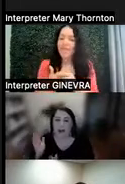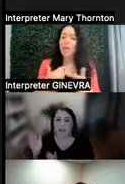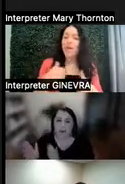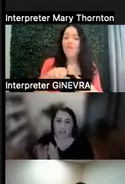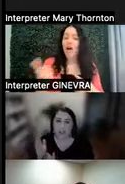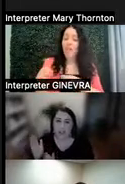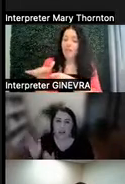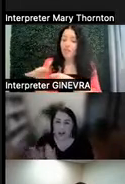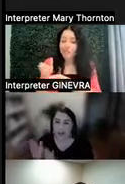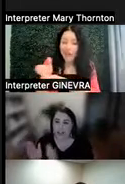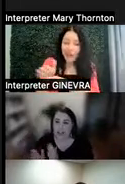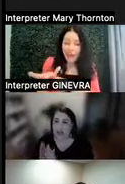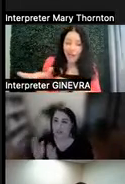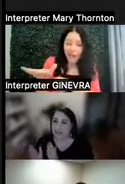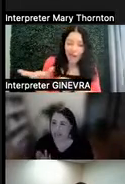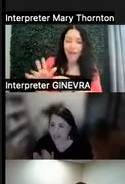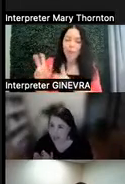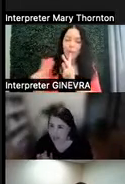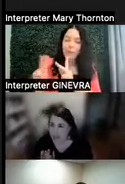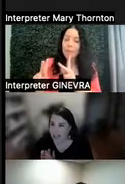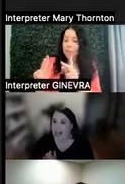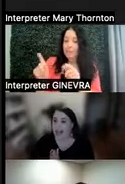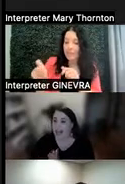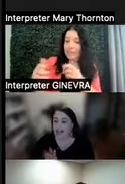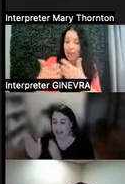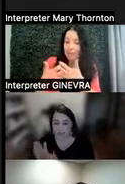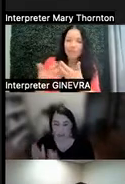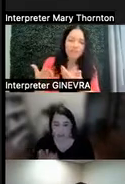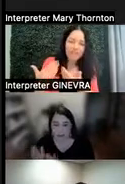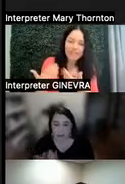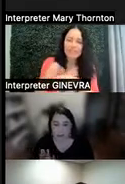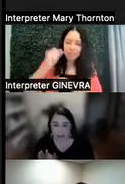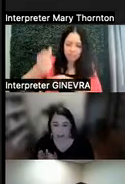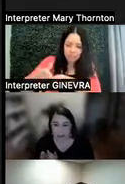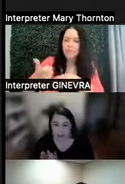folks need accommodations that we can make. And sometimes we will make them, and it